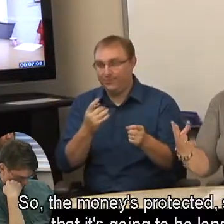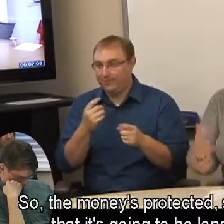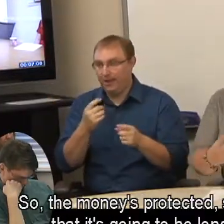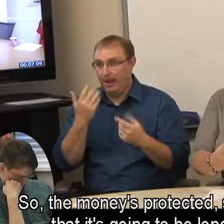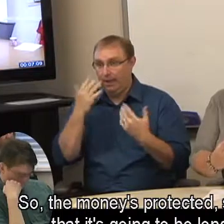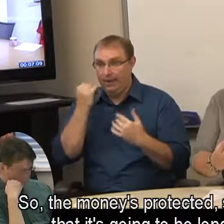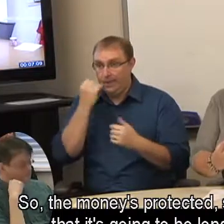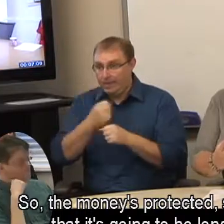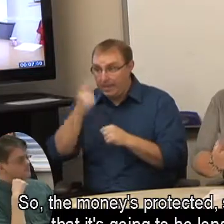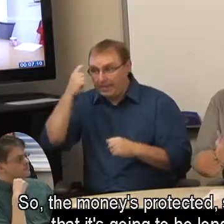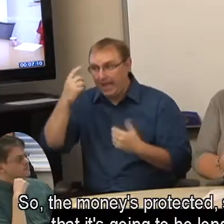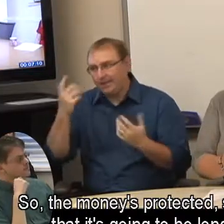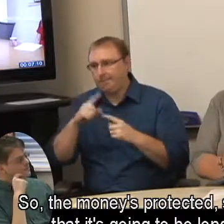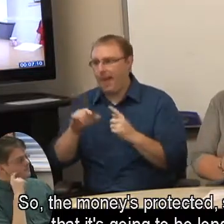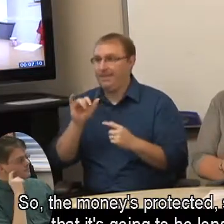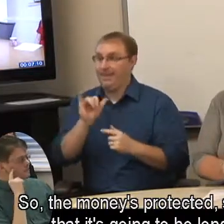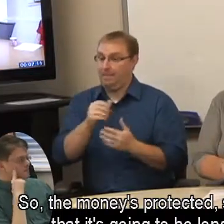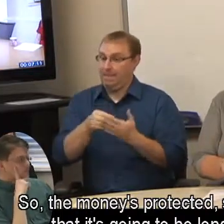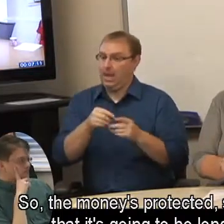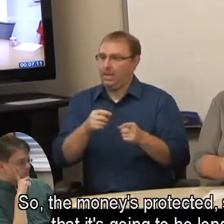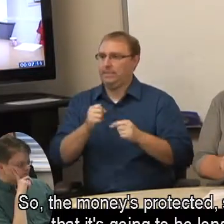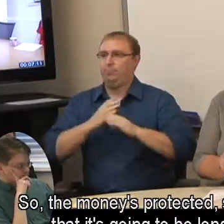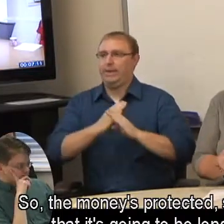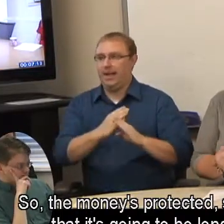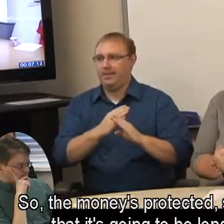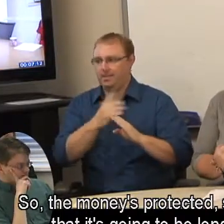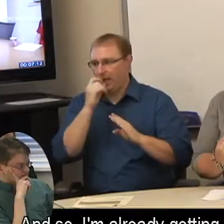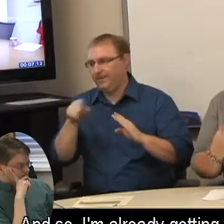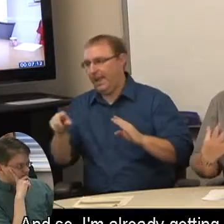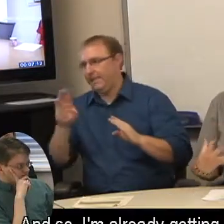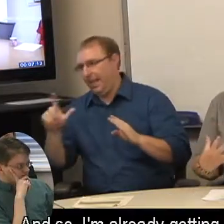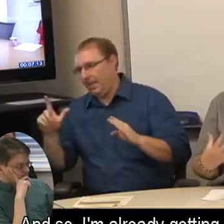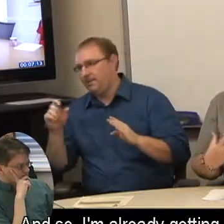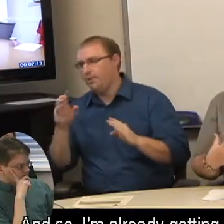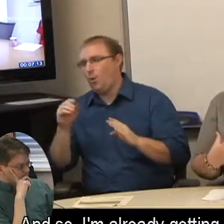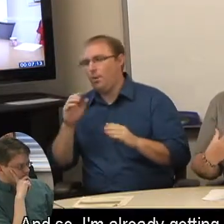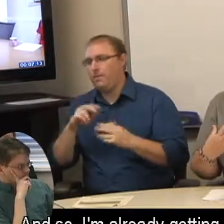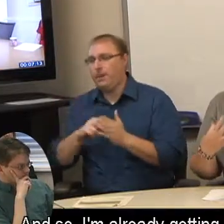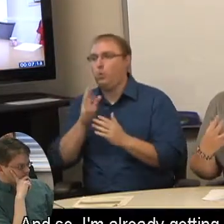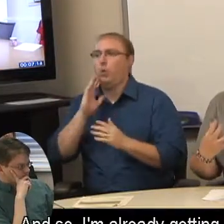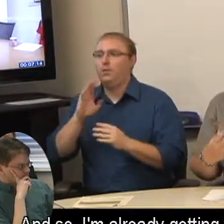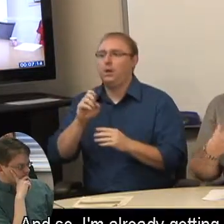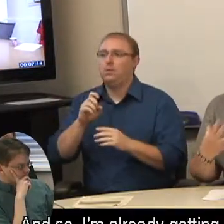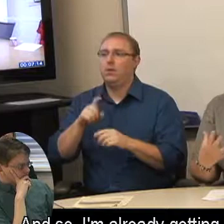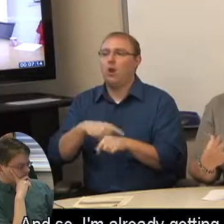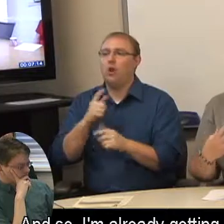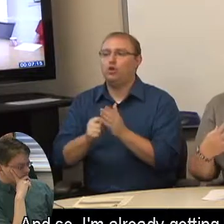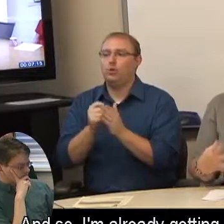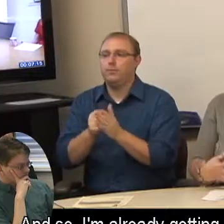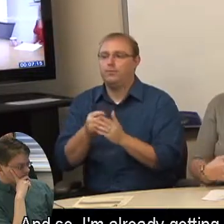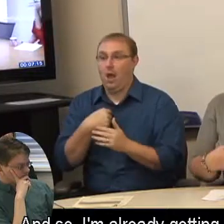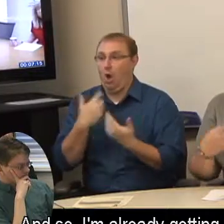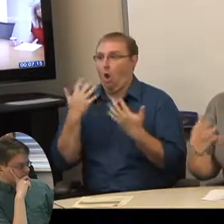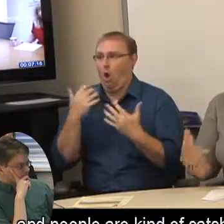So, the money's protected, so we know that it's going to be long-term. And so, I'm already getting lots of calls